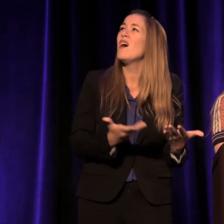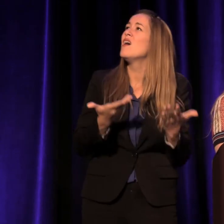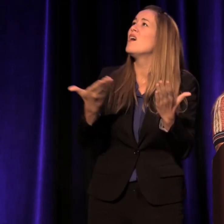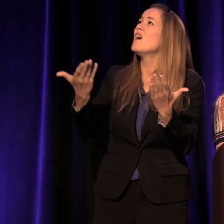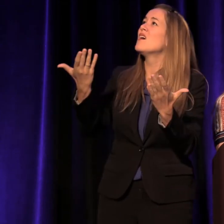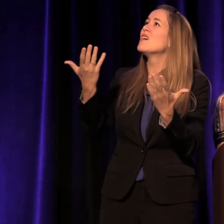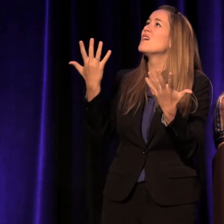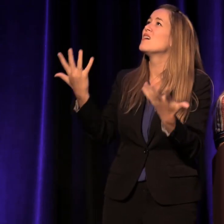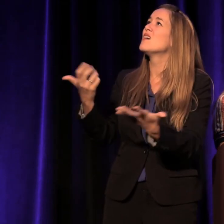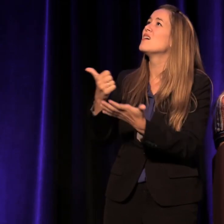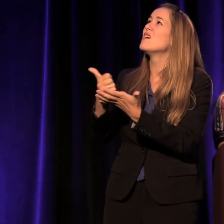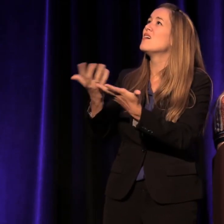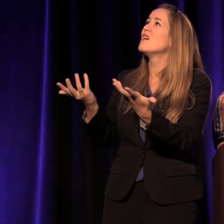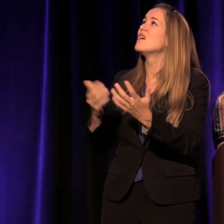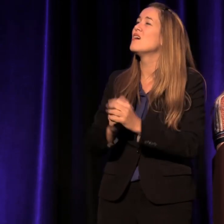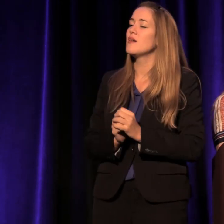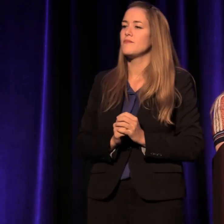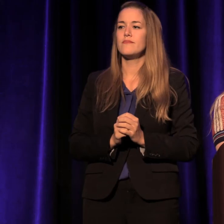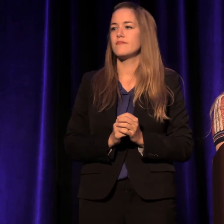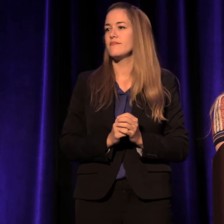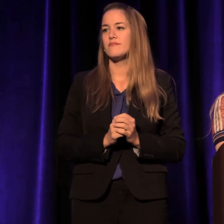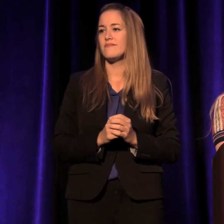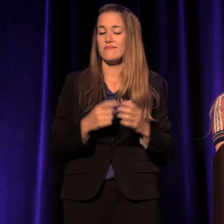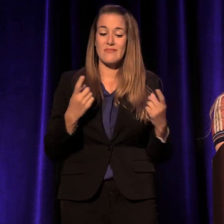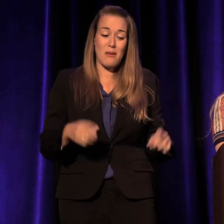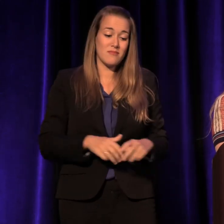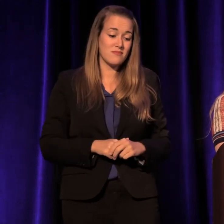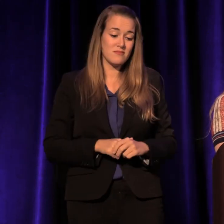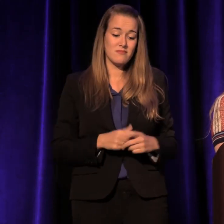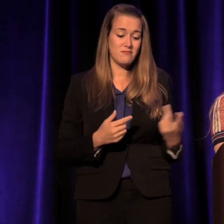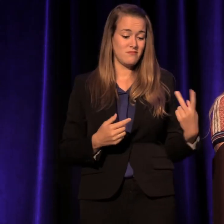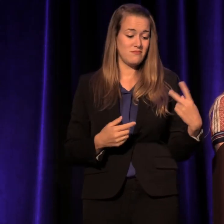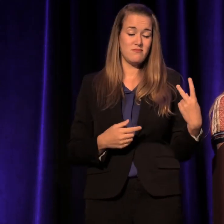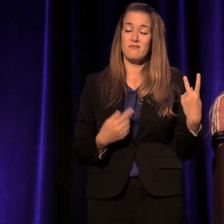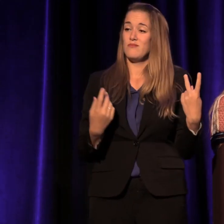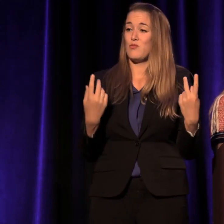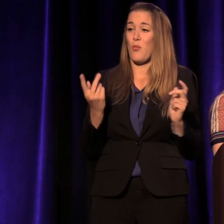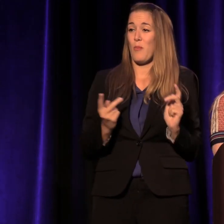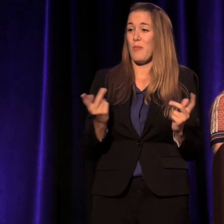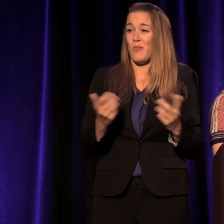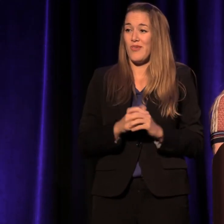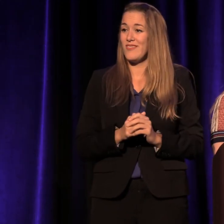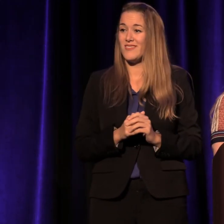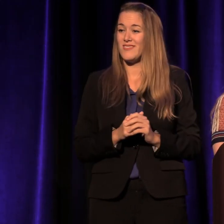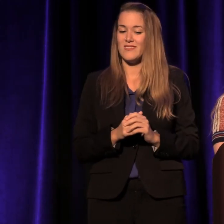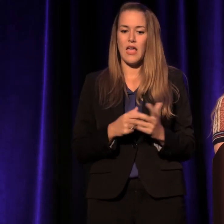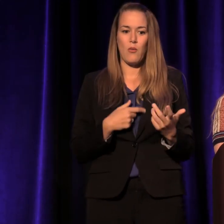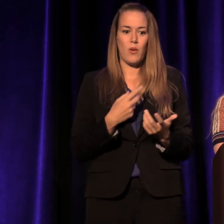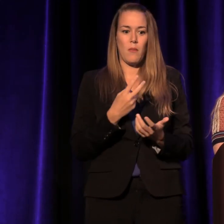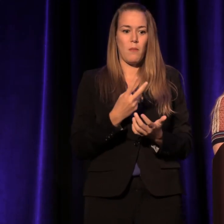In the end, we were just two people who had both, at one time in our lives,